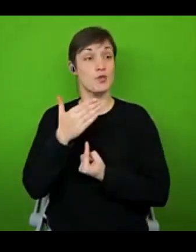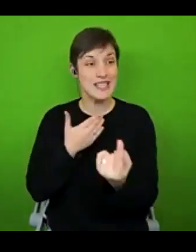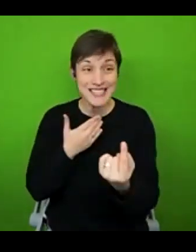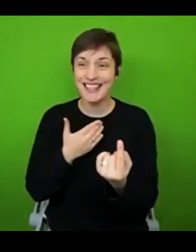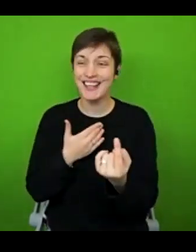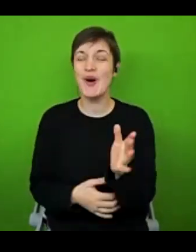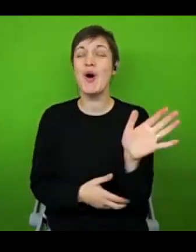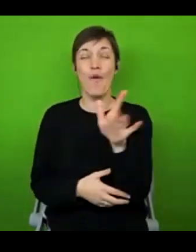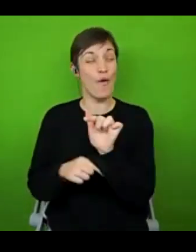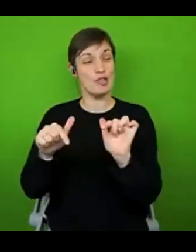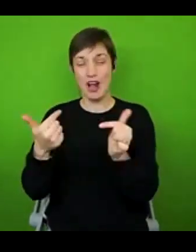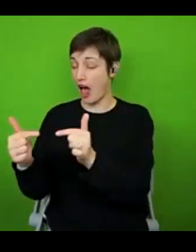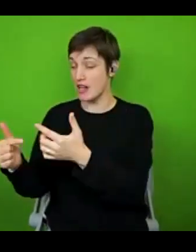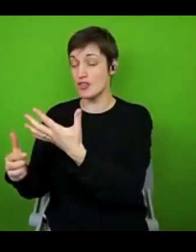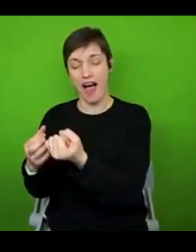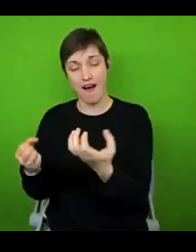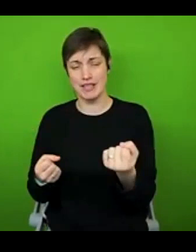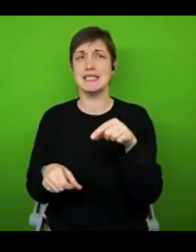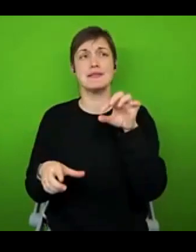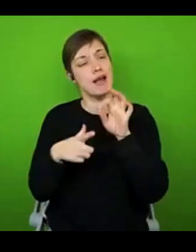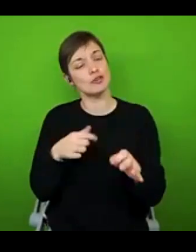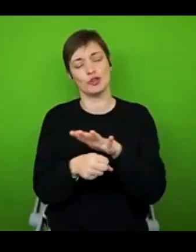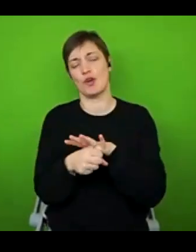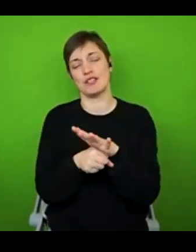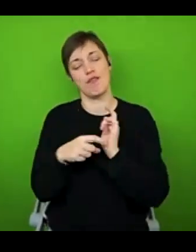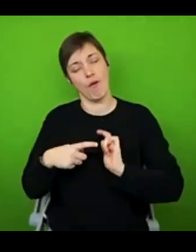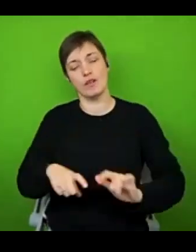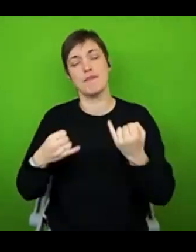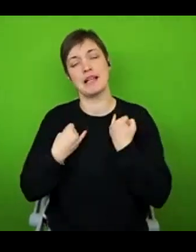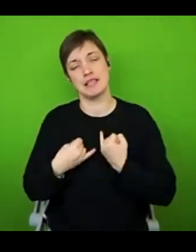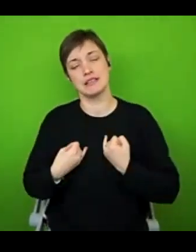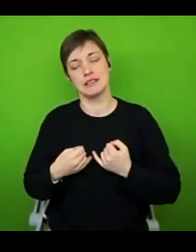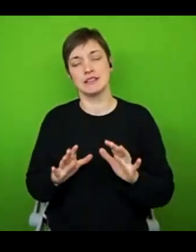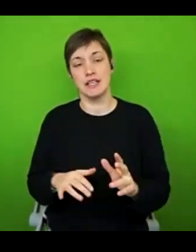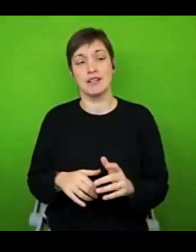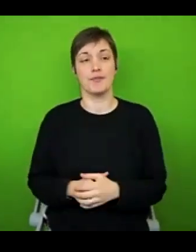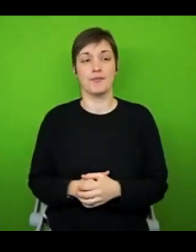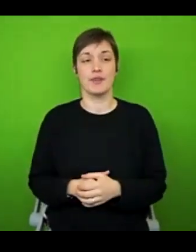especially within the context of long term illness. So I suppose what I really want is just to urge you to tune into